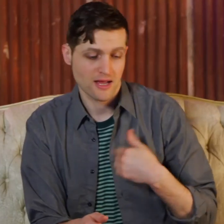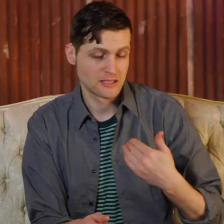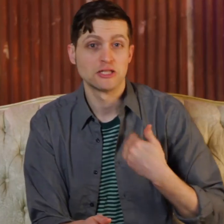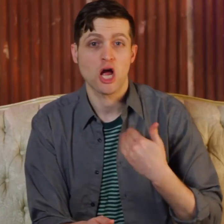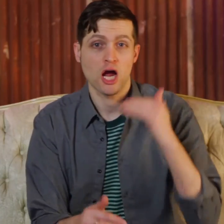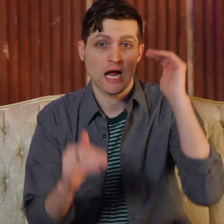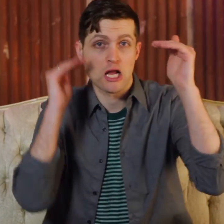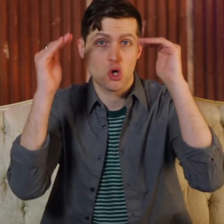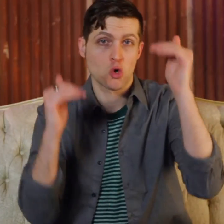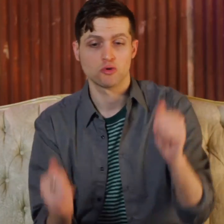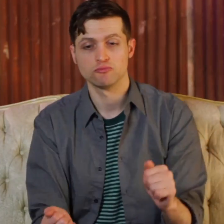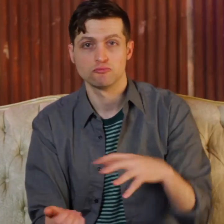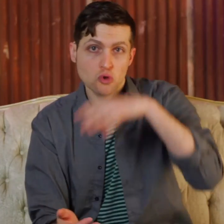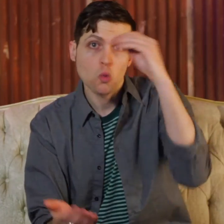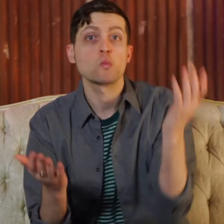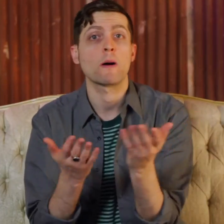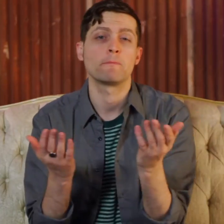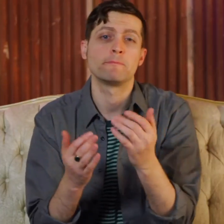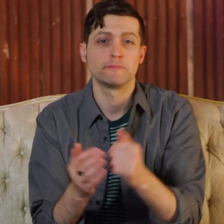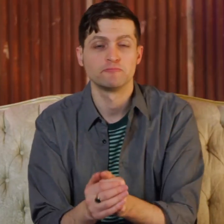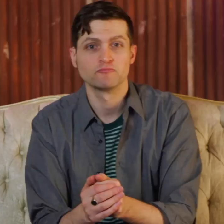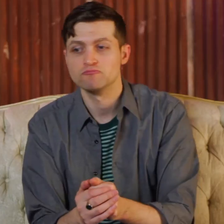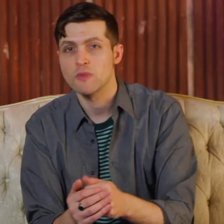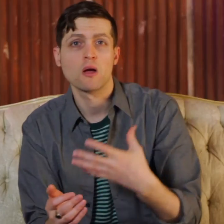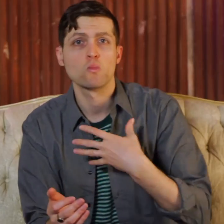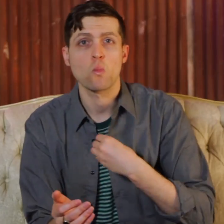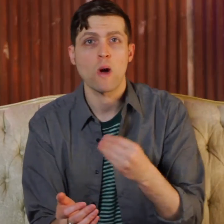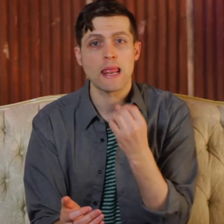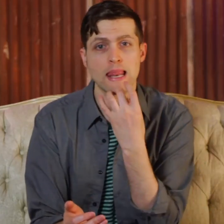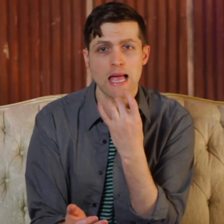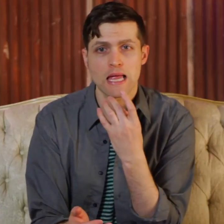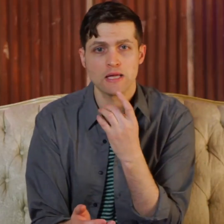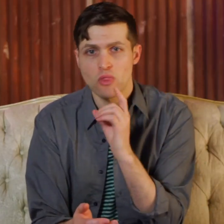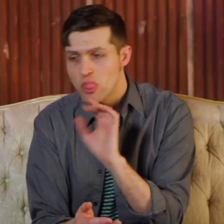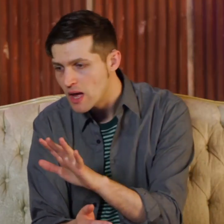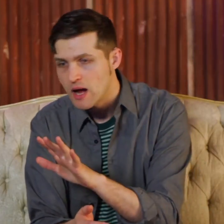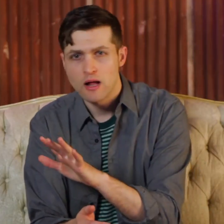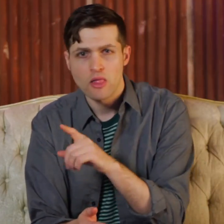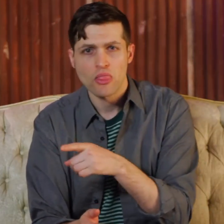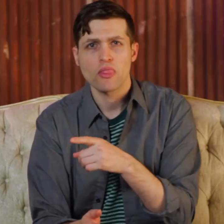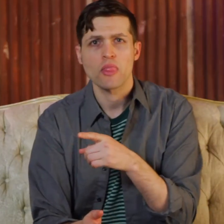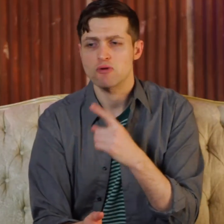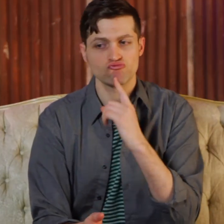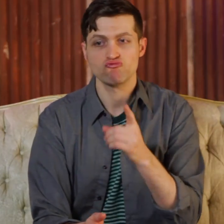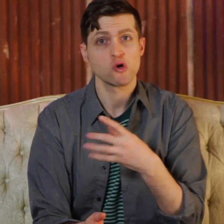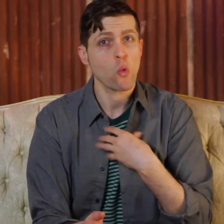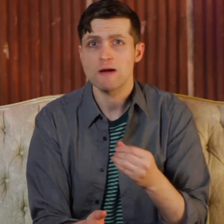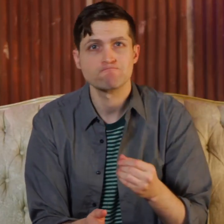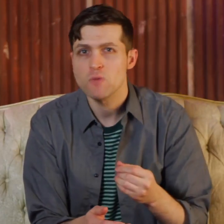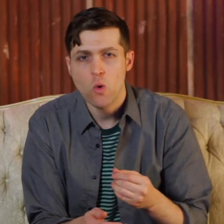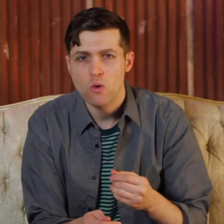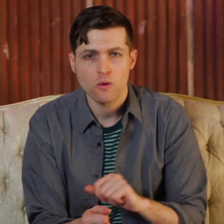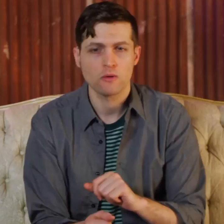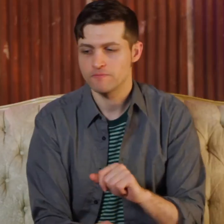As a teenager, I was taught that white light is not really white.